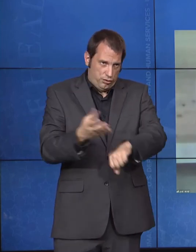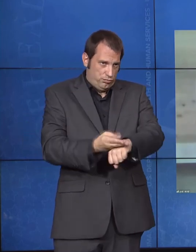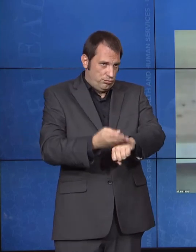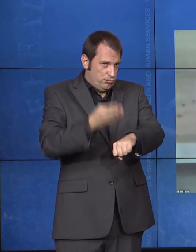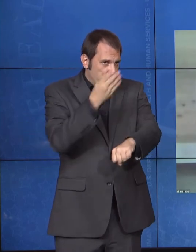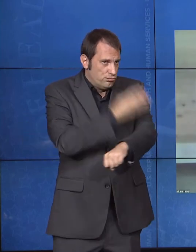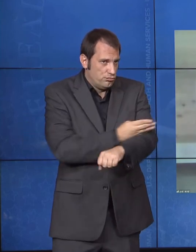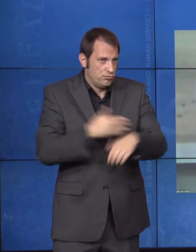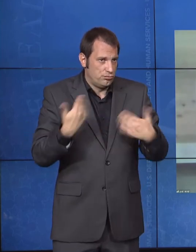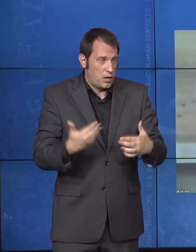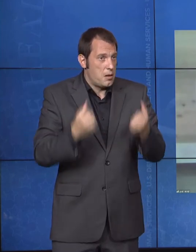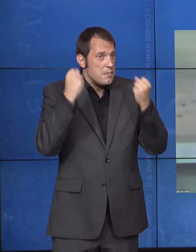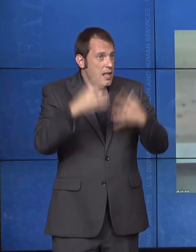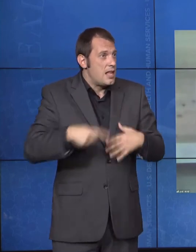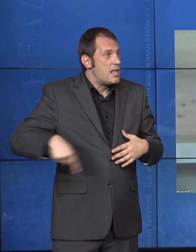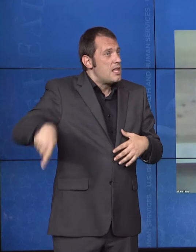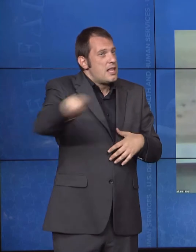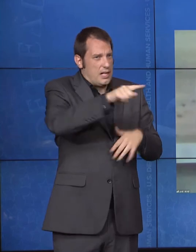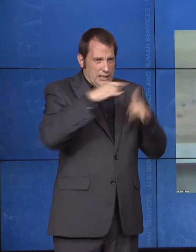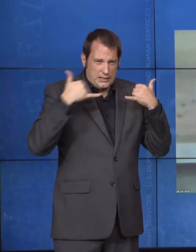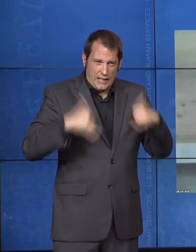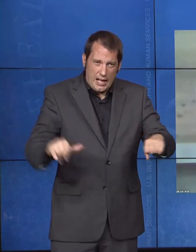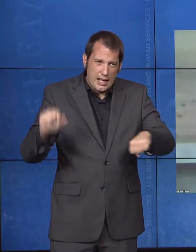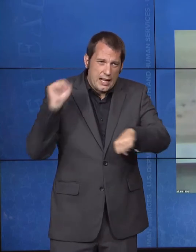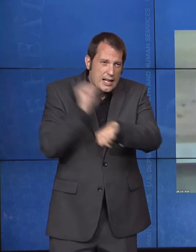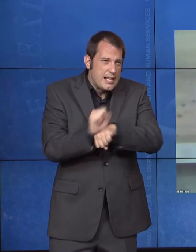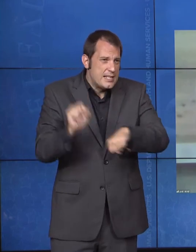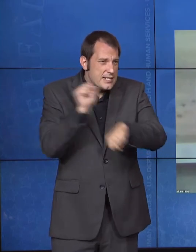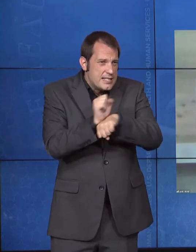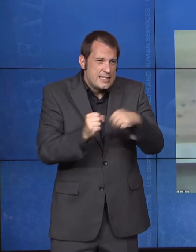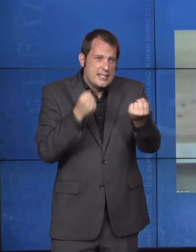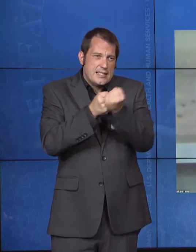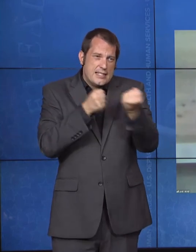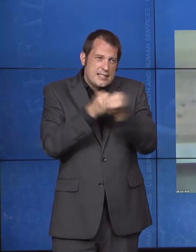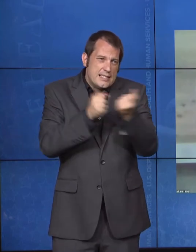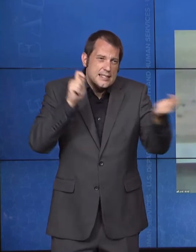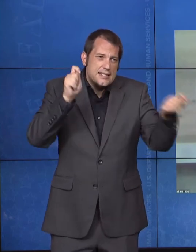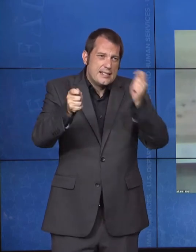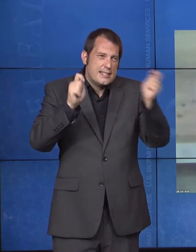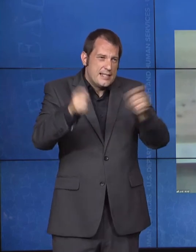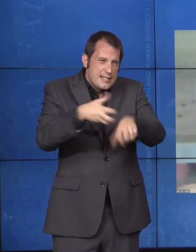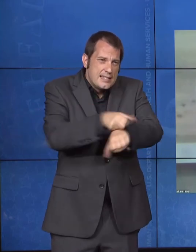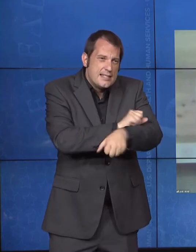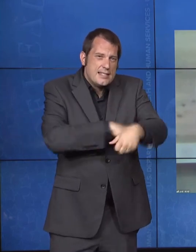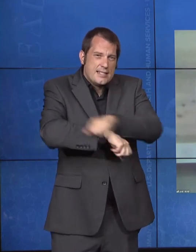and continuing to ensure the rights of Americans with disabilities. But suppose we all come